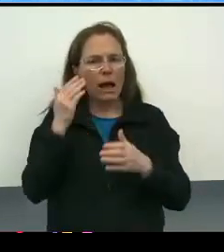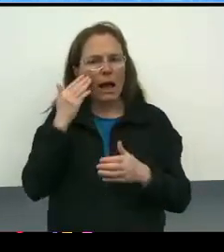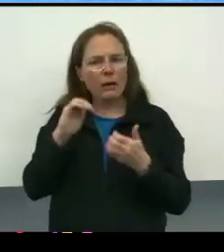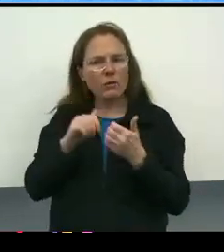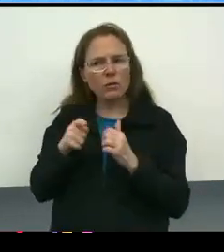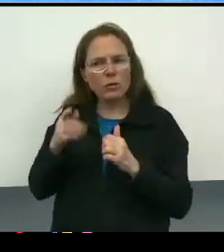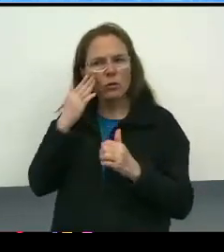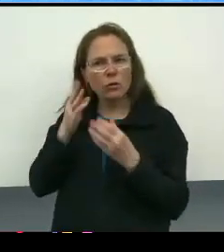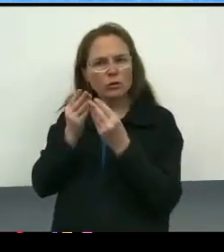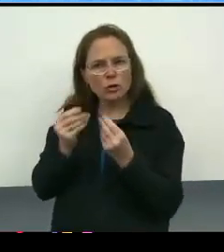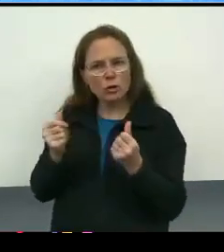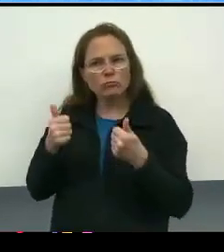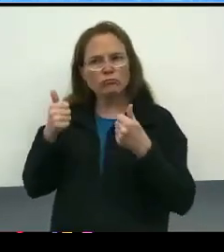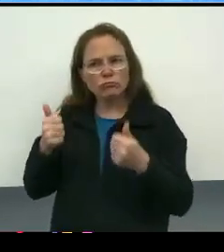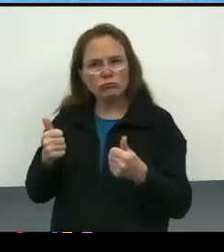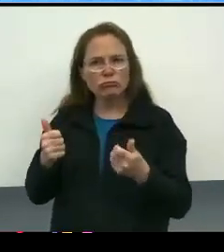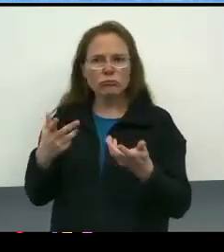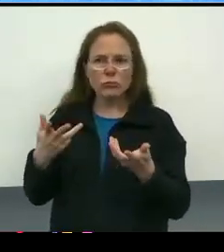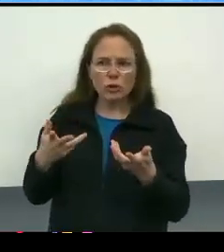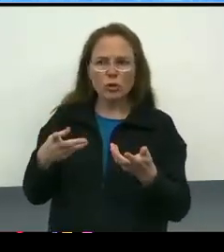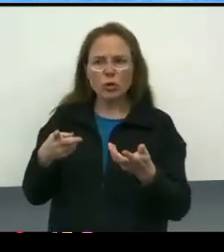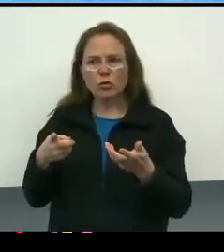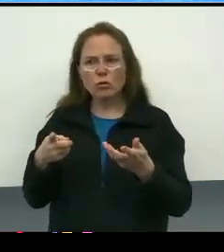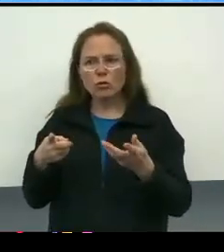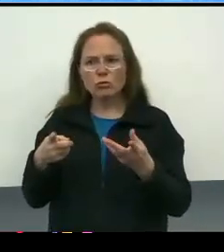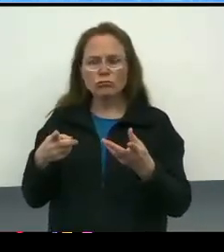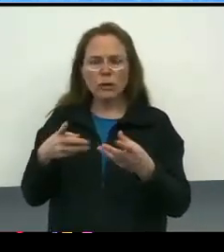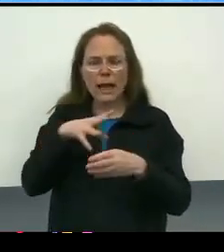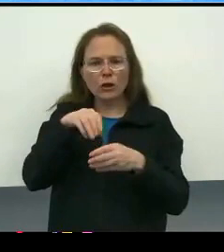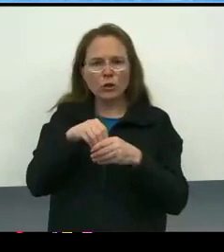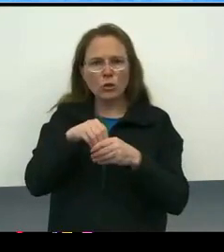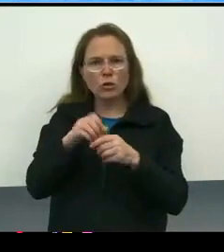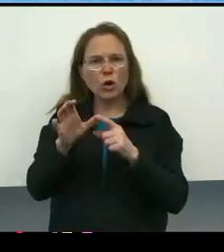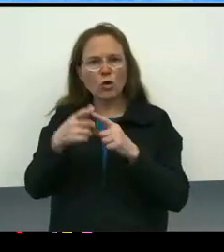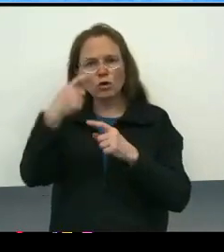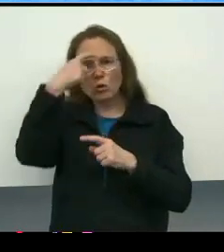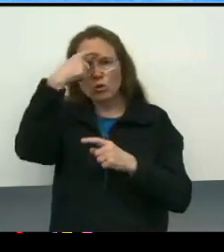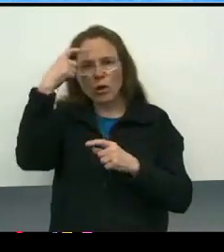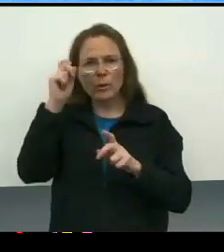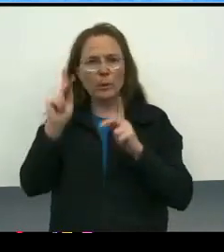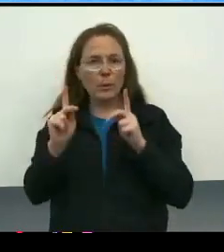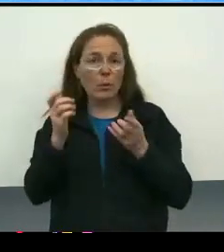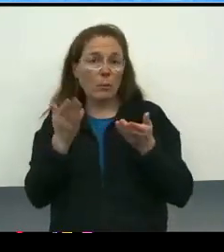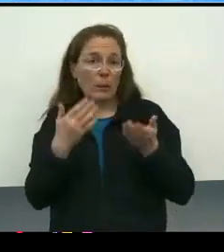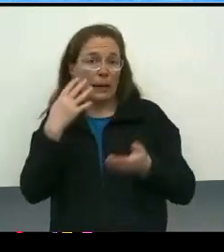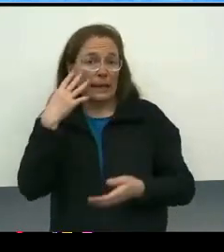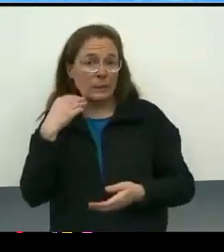actually takes into account the cultural trauma people may have experienced? Is one way that we're doing that.